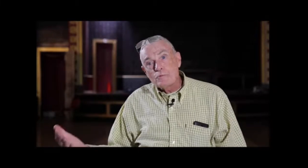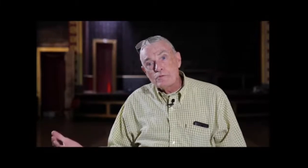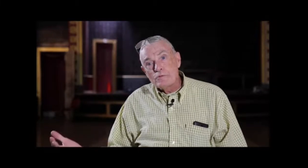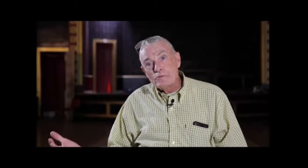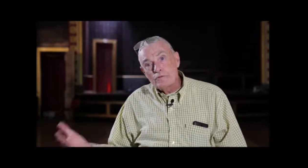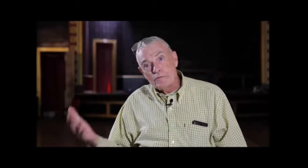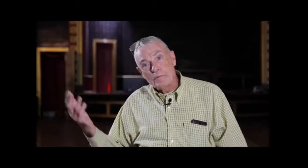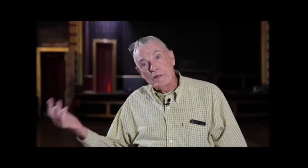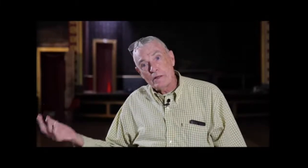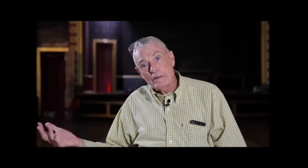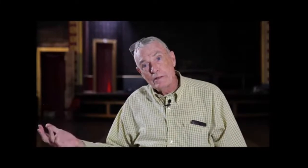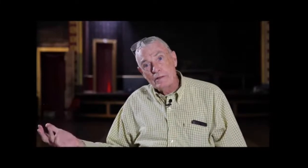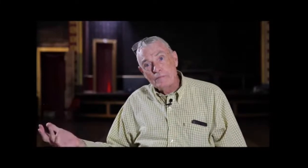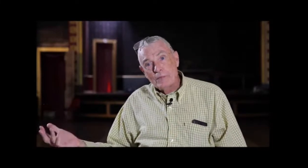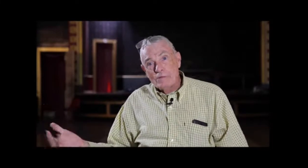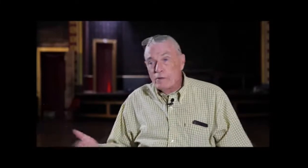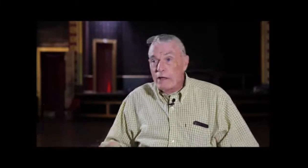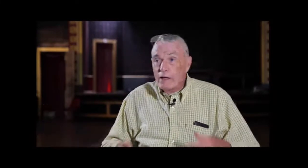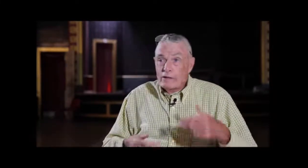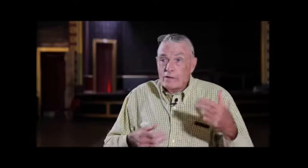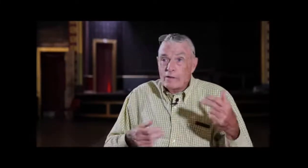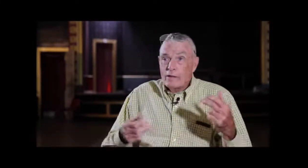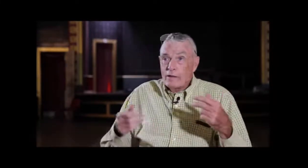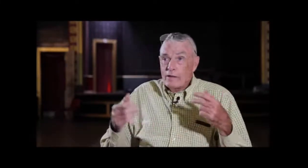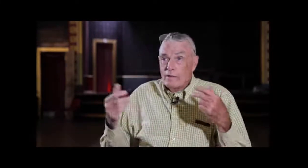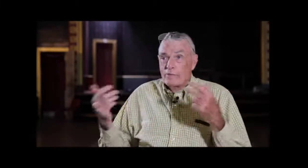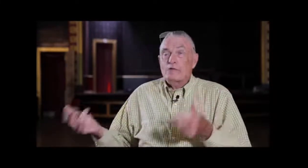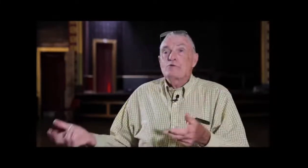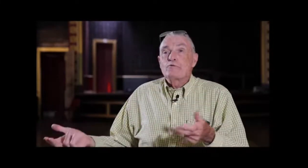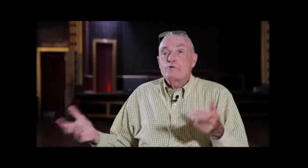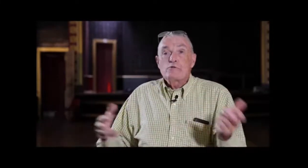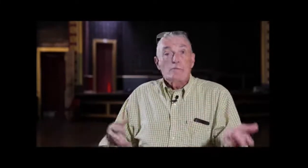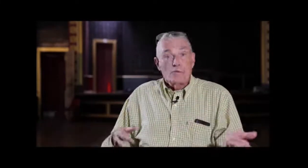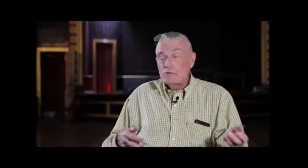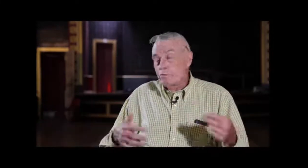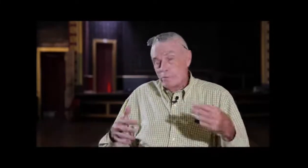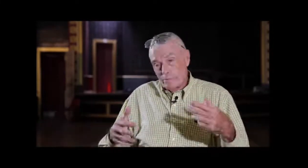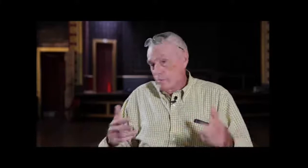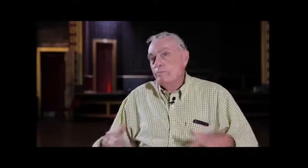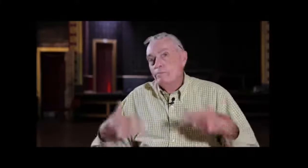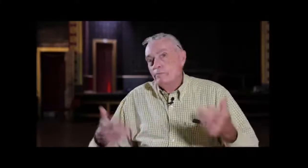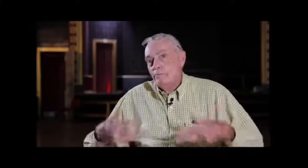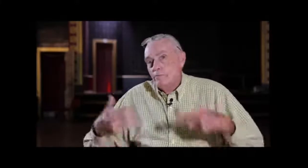person you see you're driving along you stop and it's a squeegee that's the